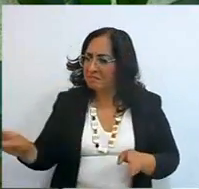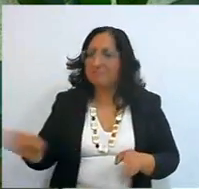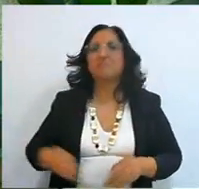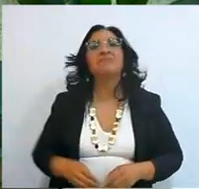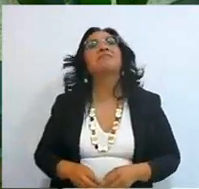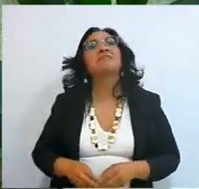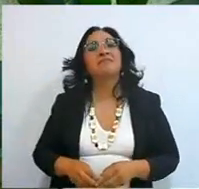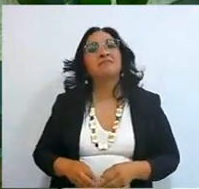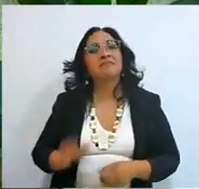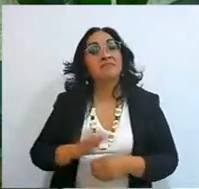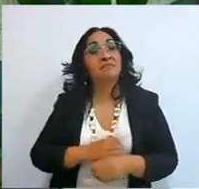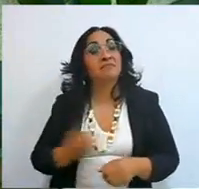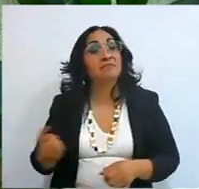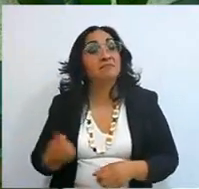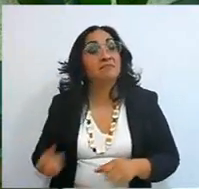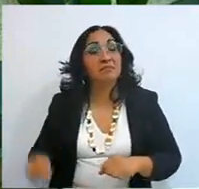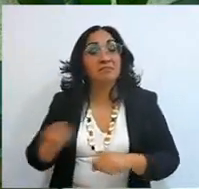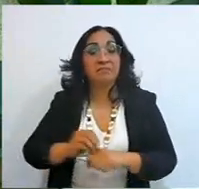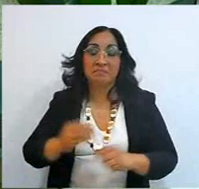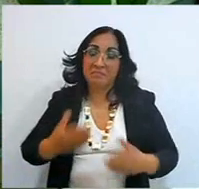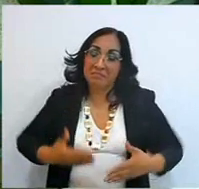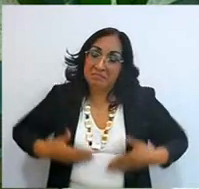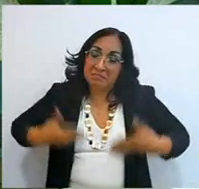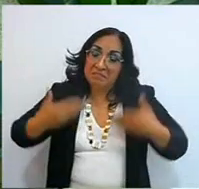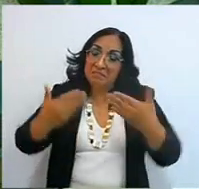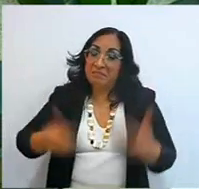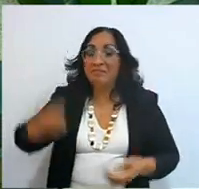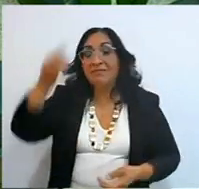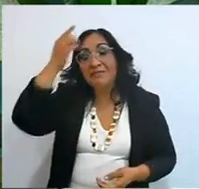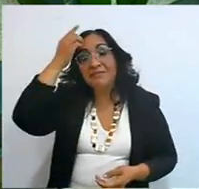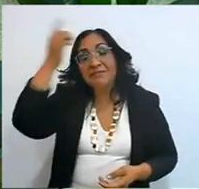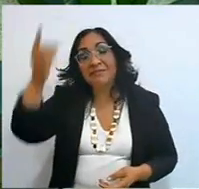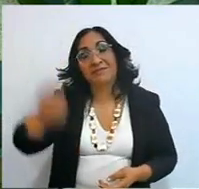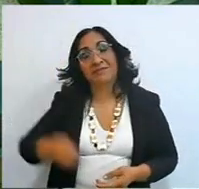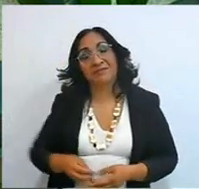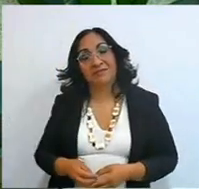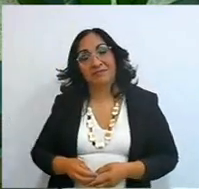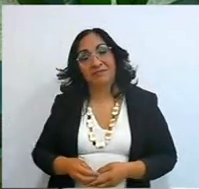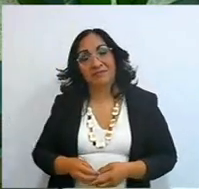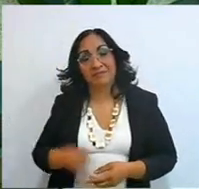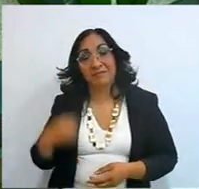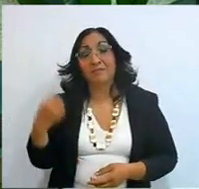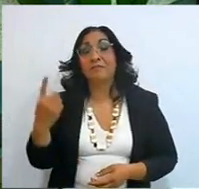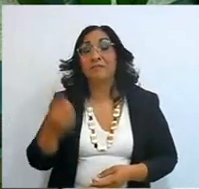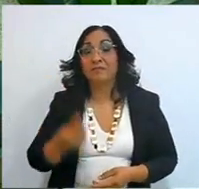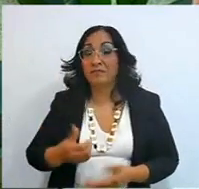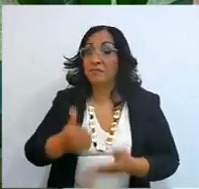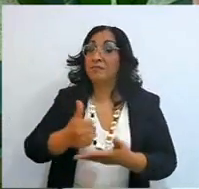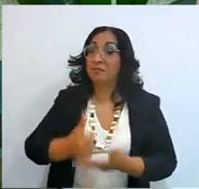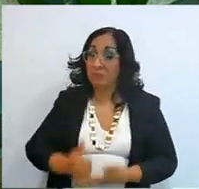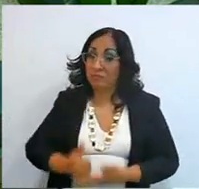because? because you trusted in God and you will be prosperous,